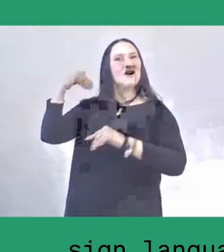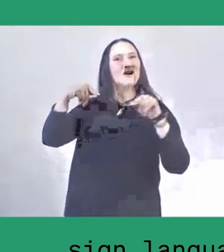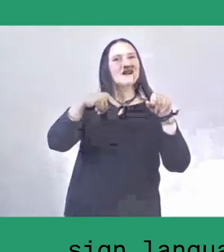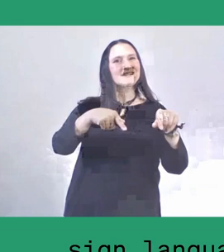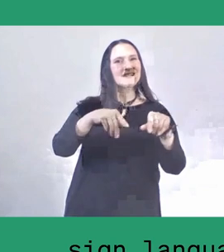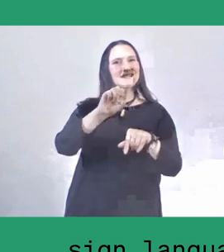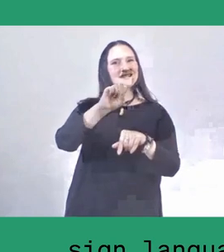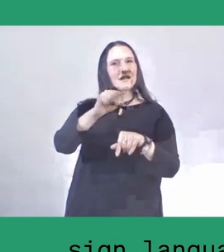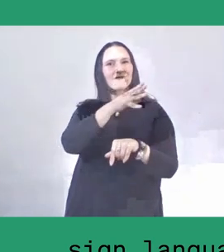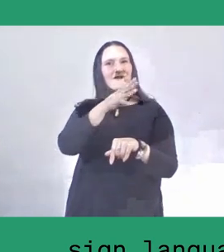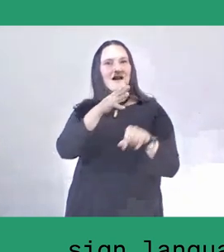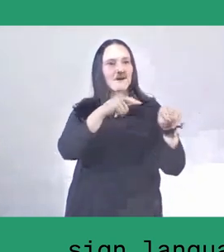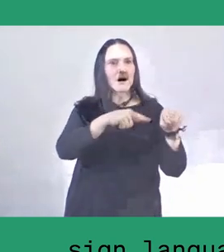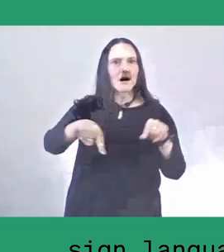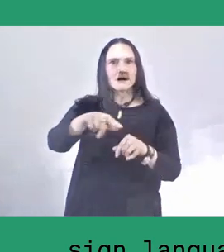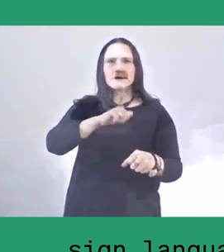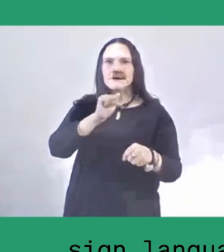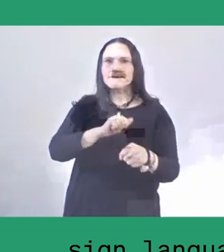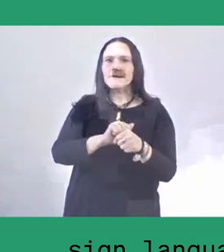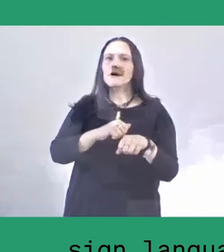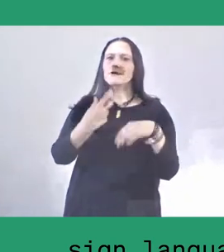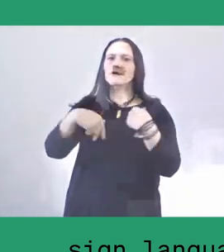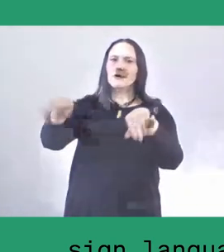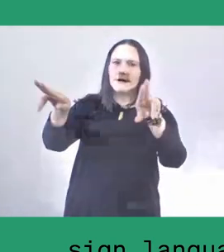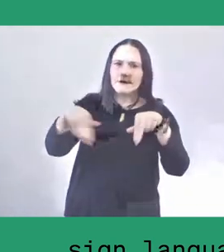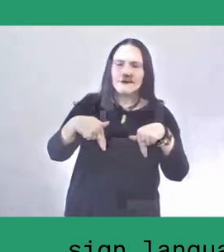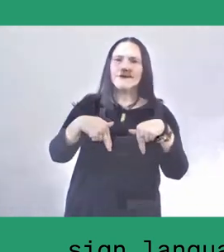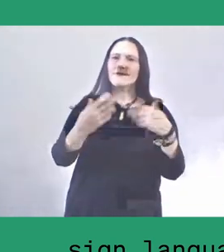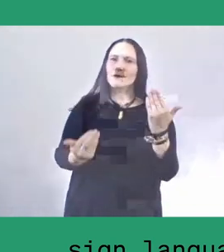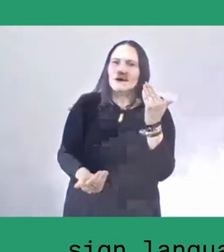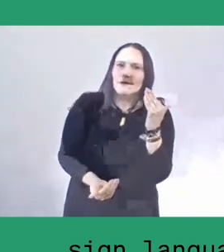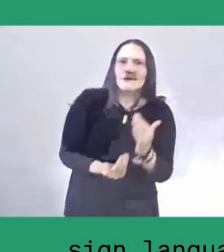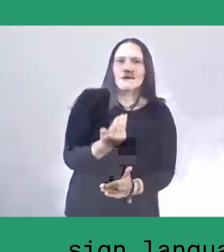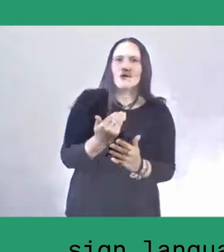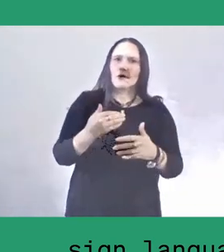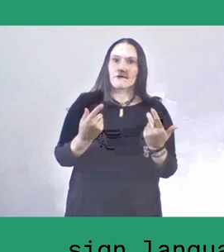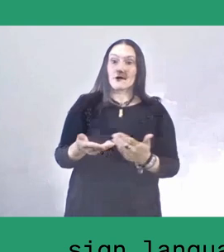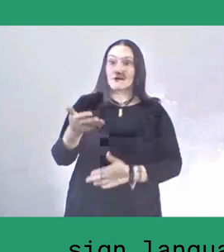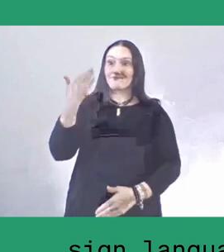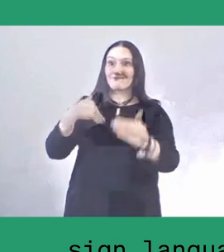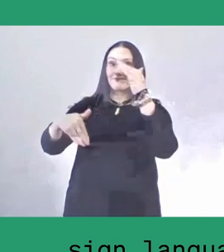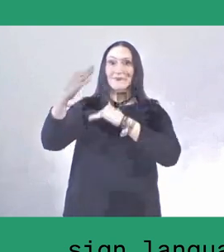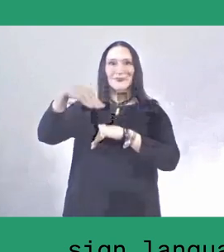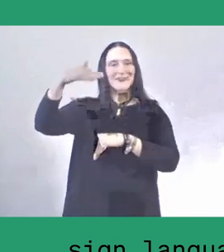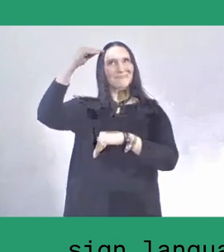came to reflect, to rediscover the memories of the past,